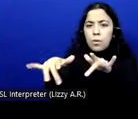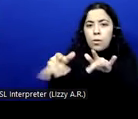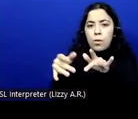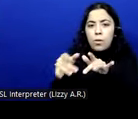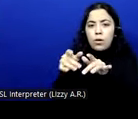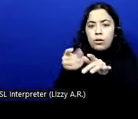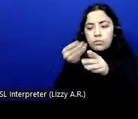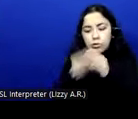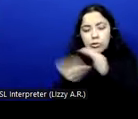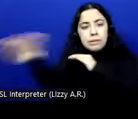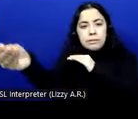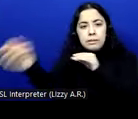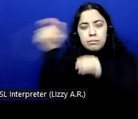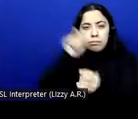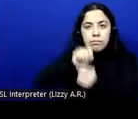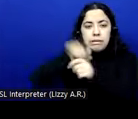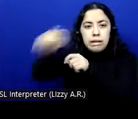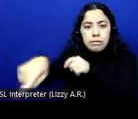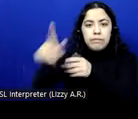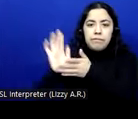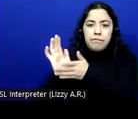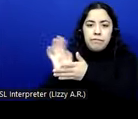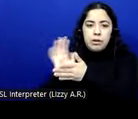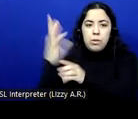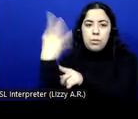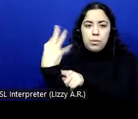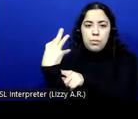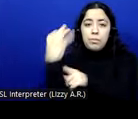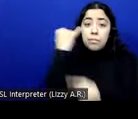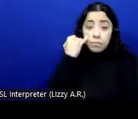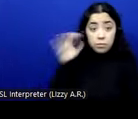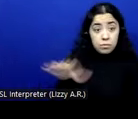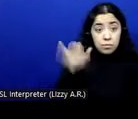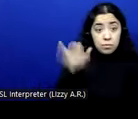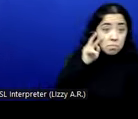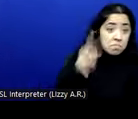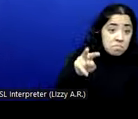doing this type of activities, there are specific requirements. Of course, no hardware on the web,